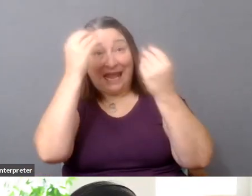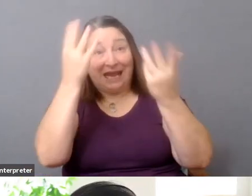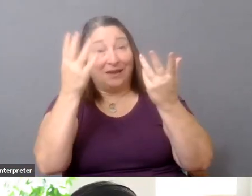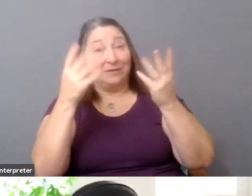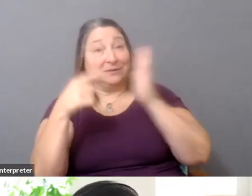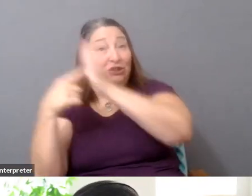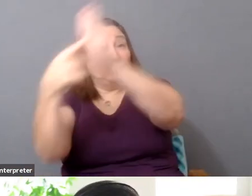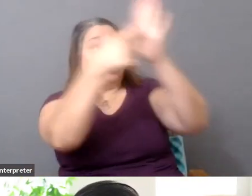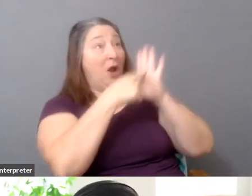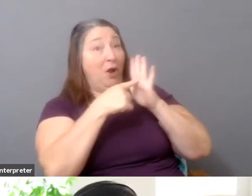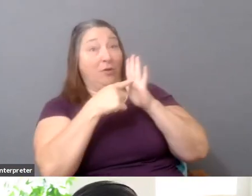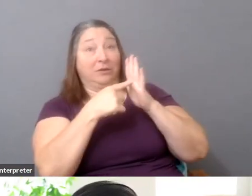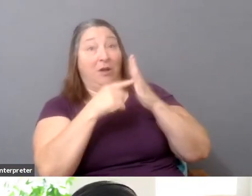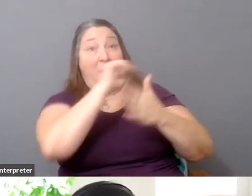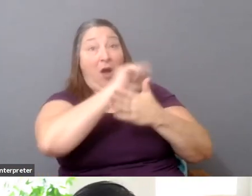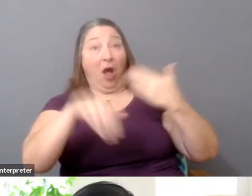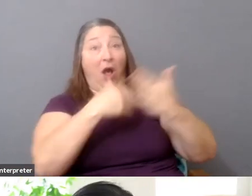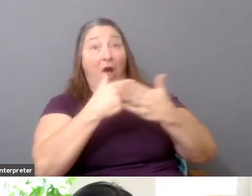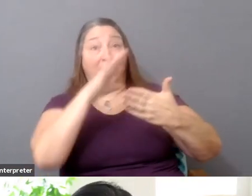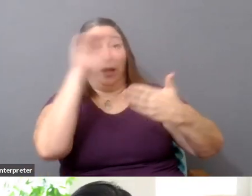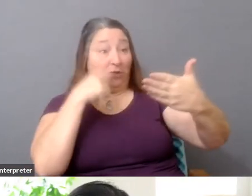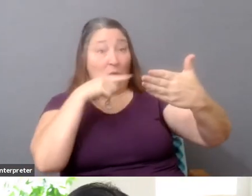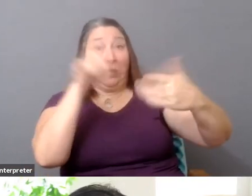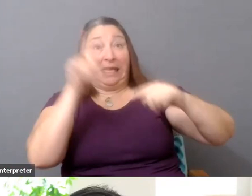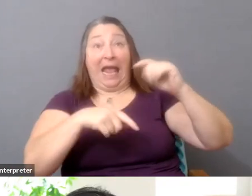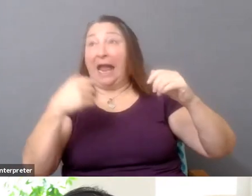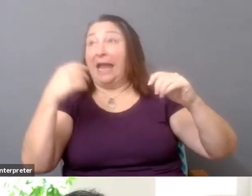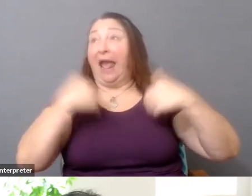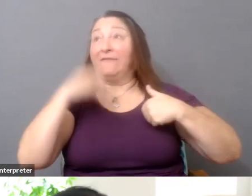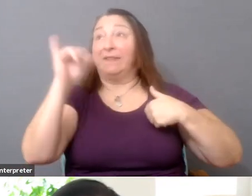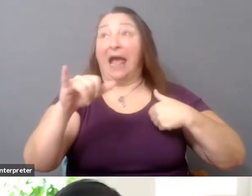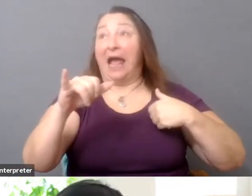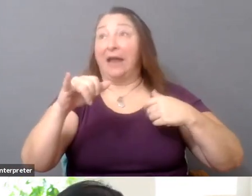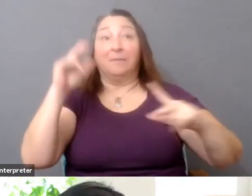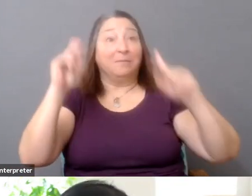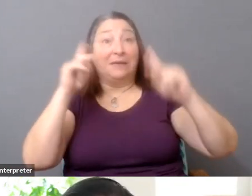We can't have that rogue data set out there. We're going to come out and-- we're going to come out and forcefully tell everyone